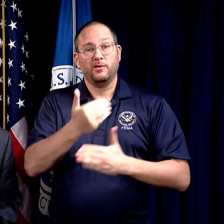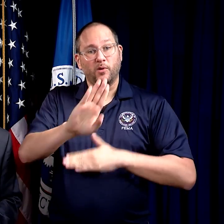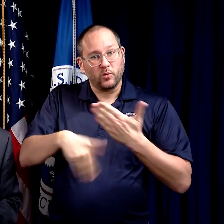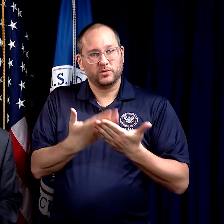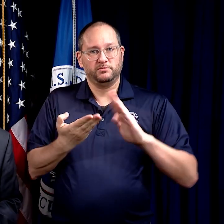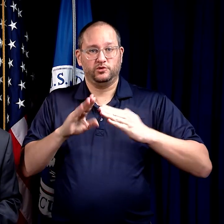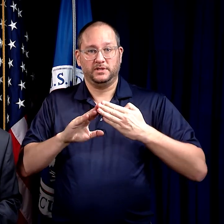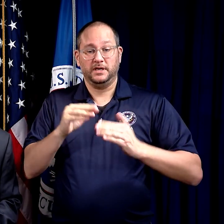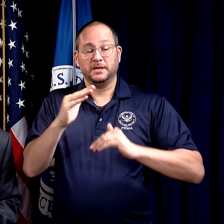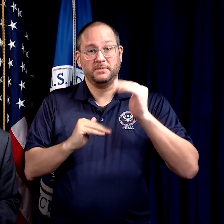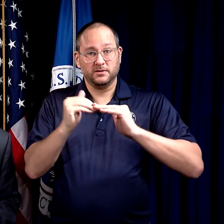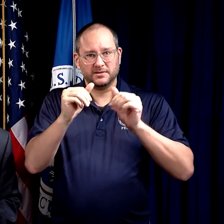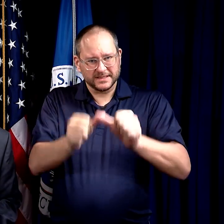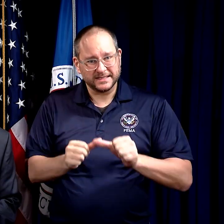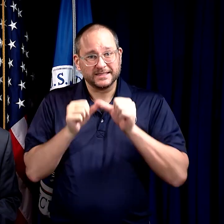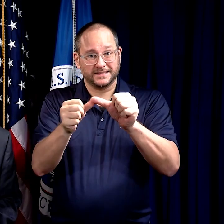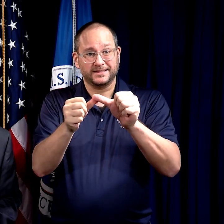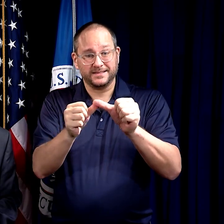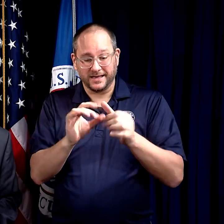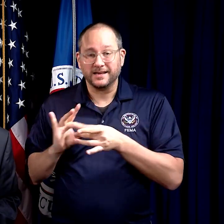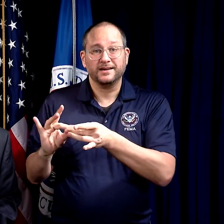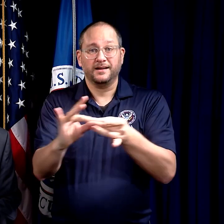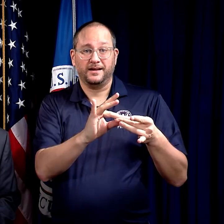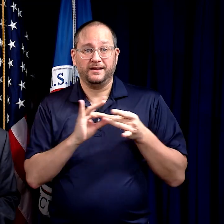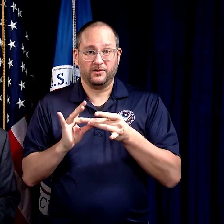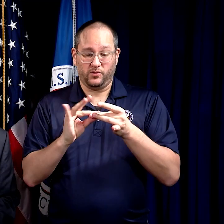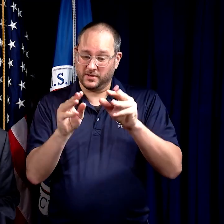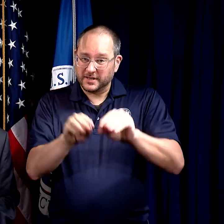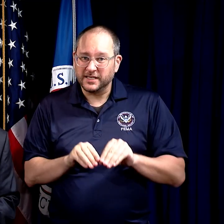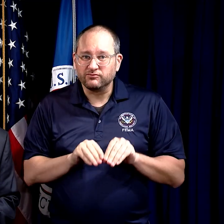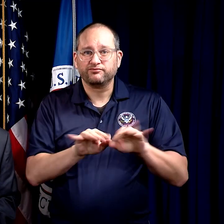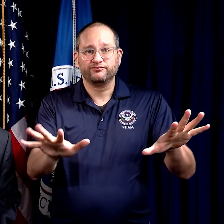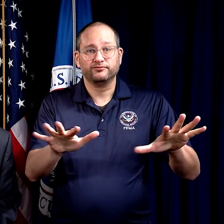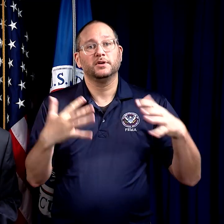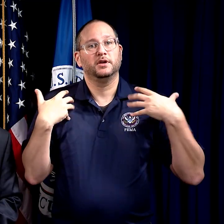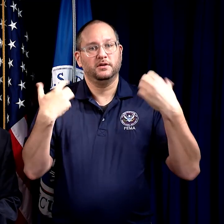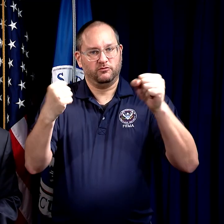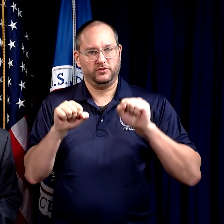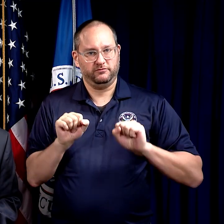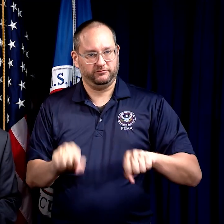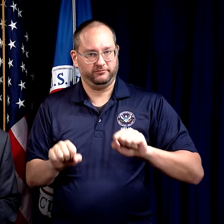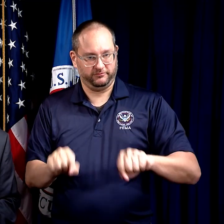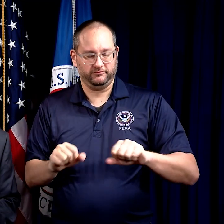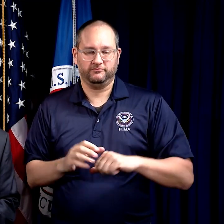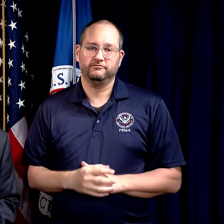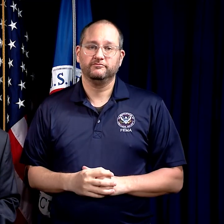how the whole community can build, sustain, and coordinate delivery of recovery capabilities.